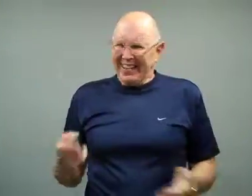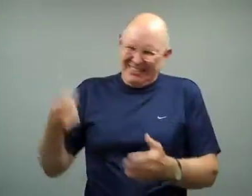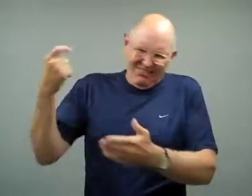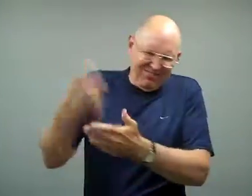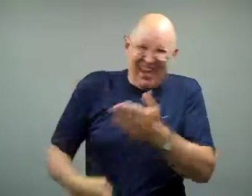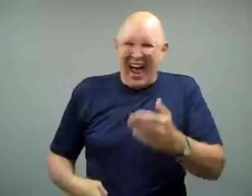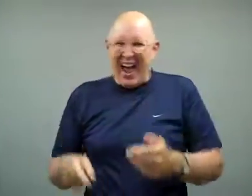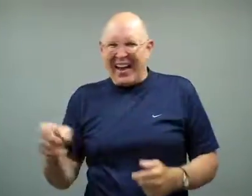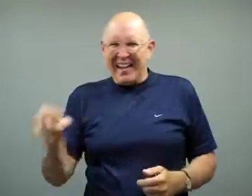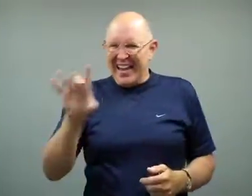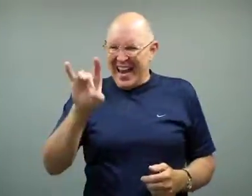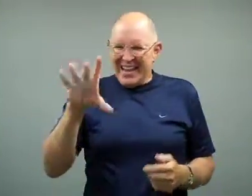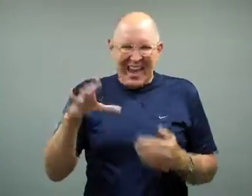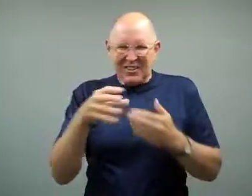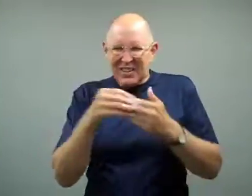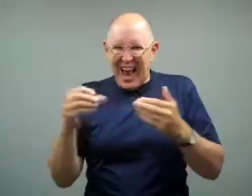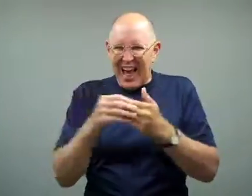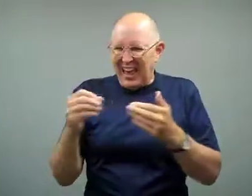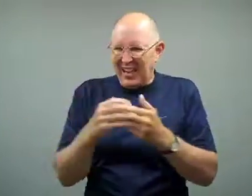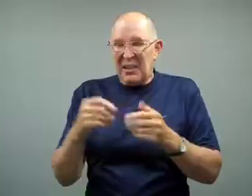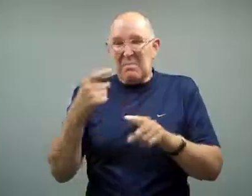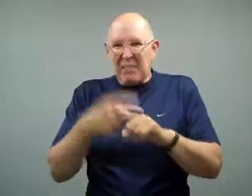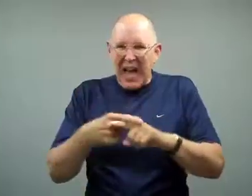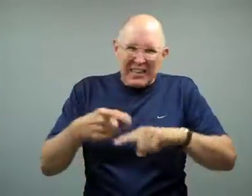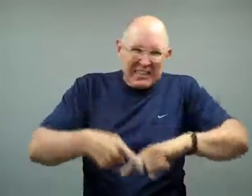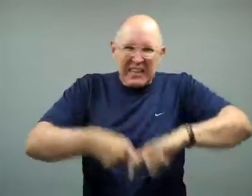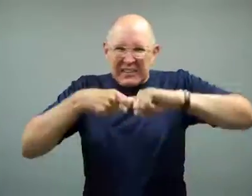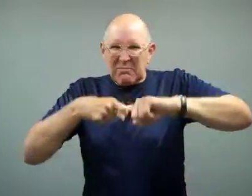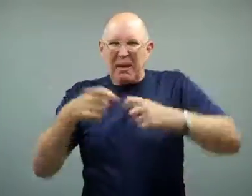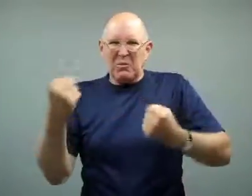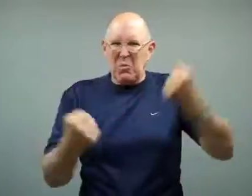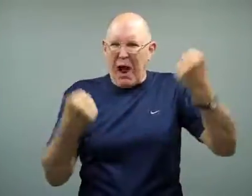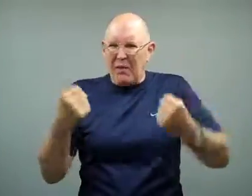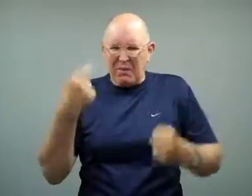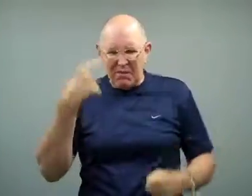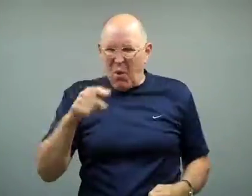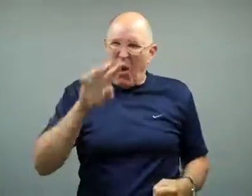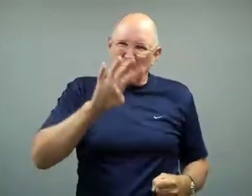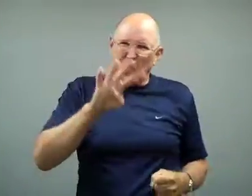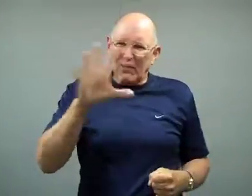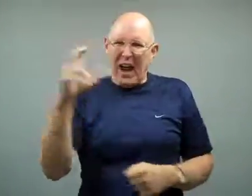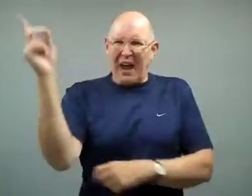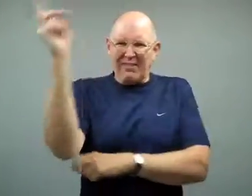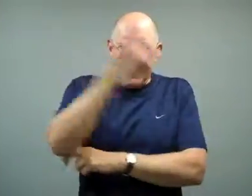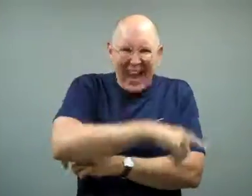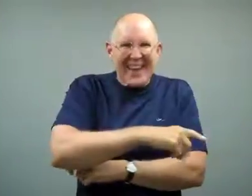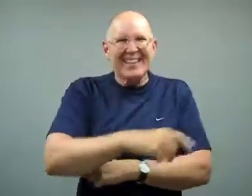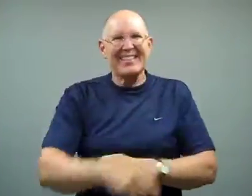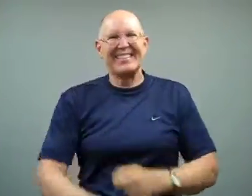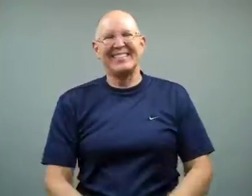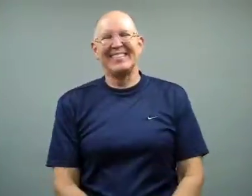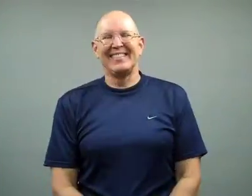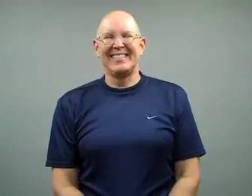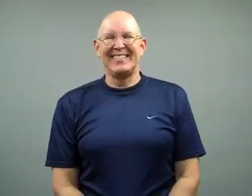The man was fined $800 and his driving privileges were suspended for 45 days.